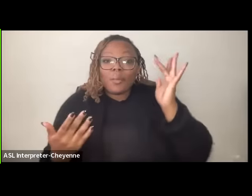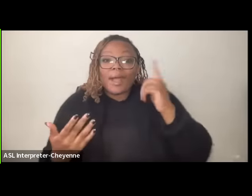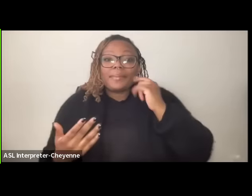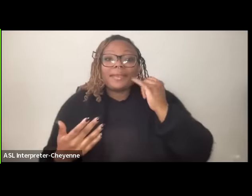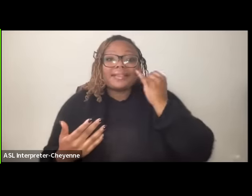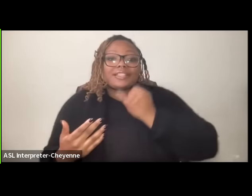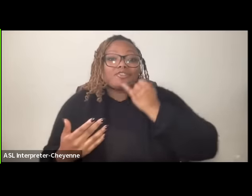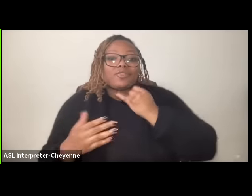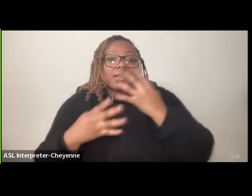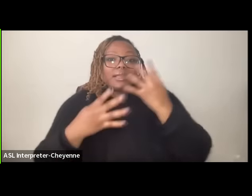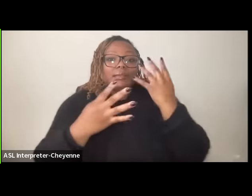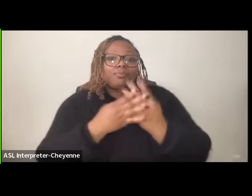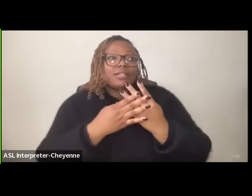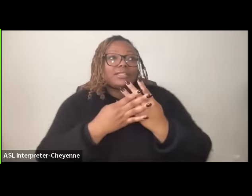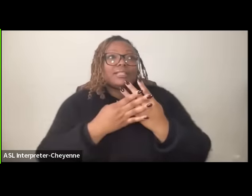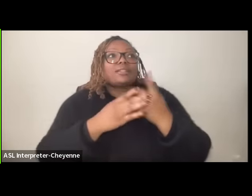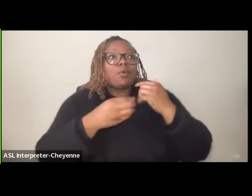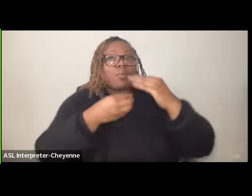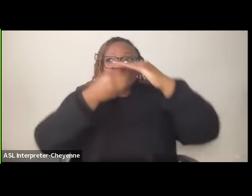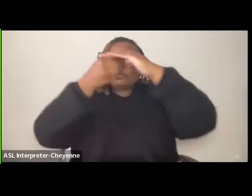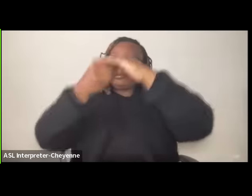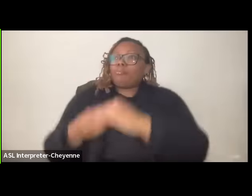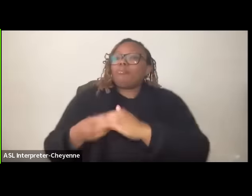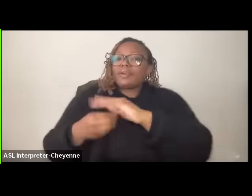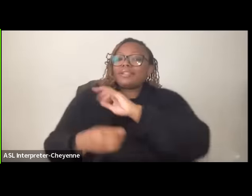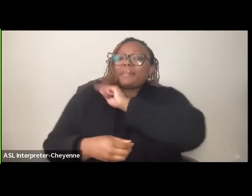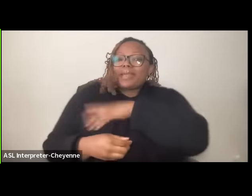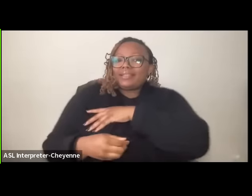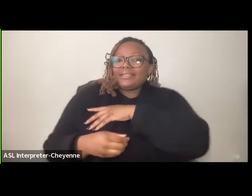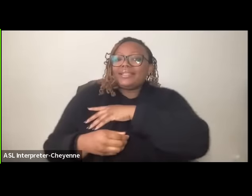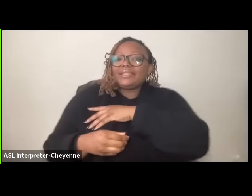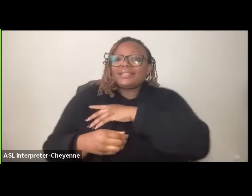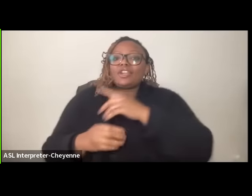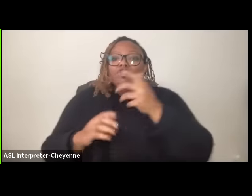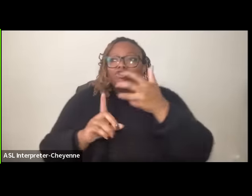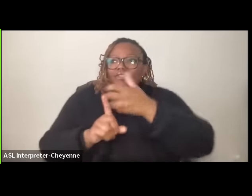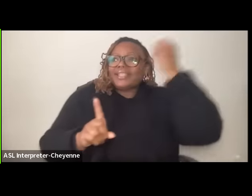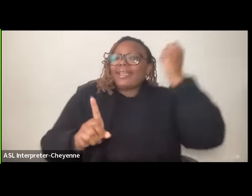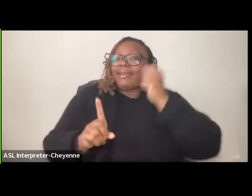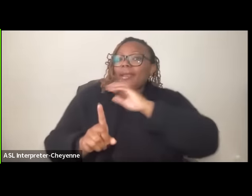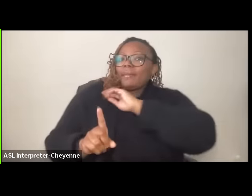to repress Palestinian Liberation efforts to strip pal Palestinians of their autonomy and to